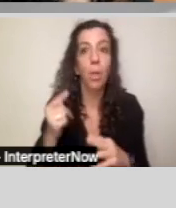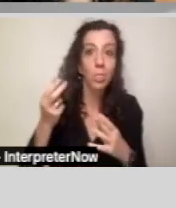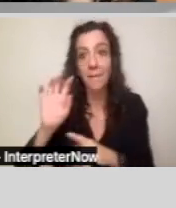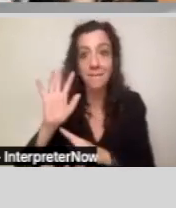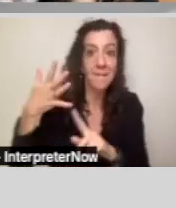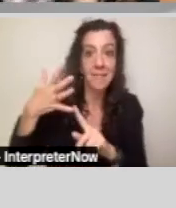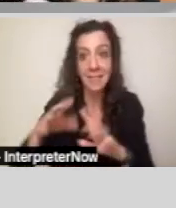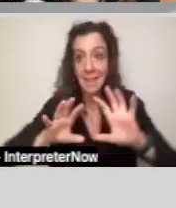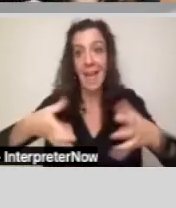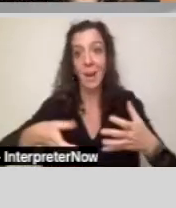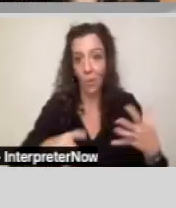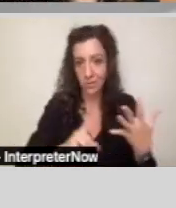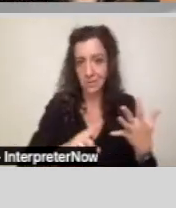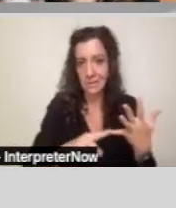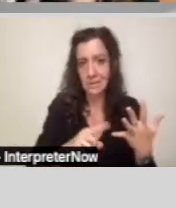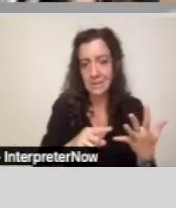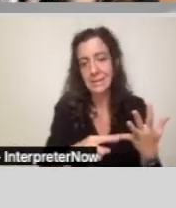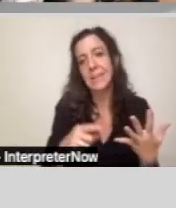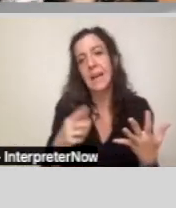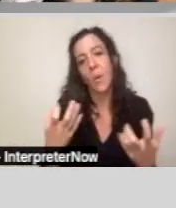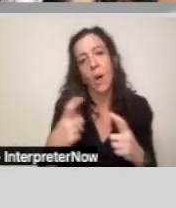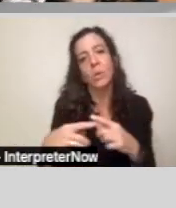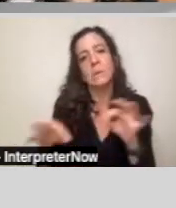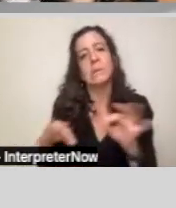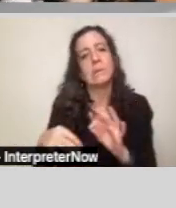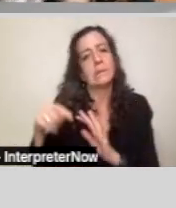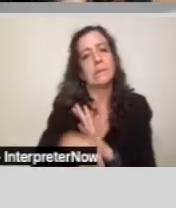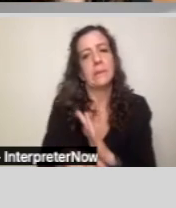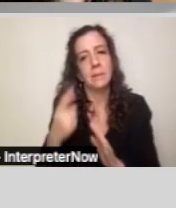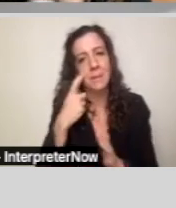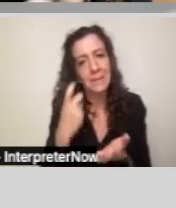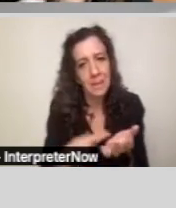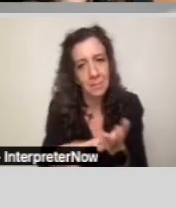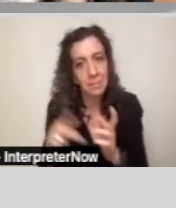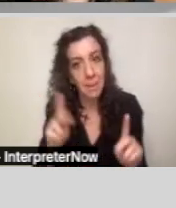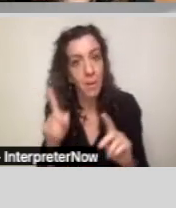And it's important to go a little bit in-depth, because sometimes you do fall into the fifth